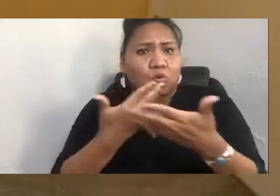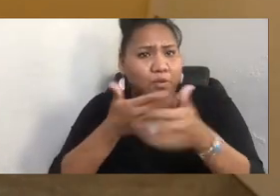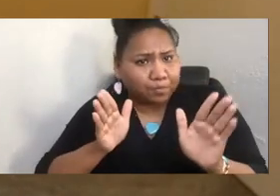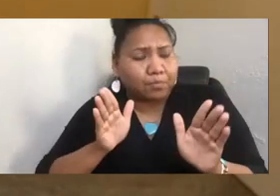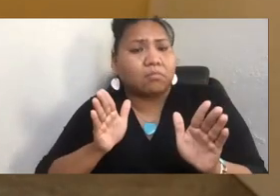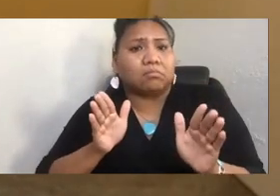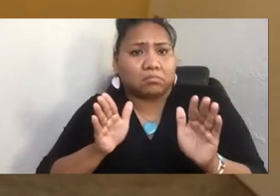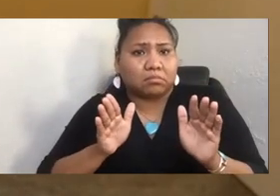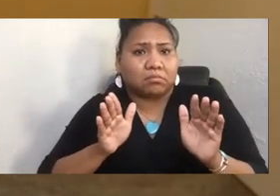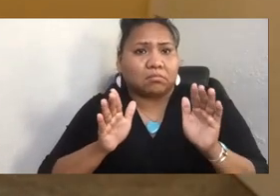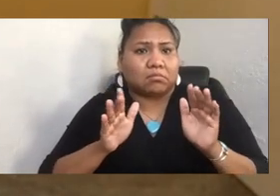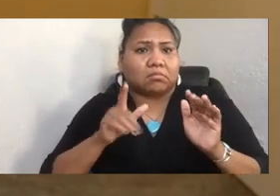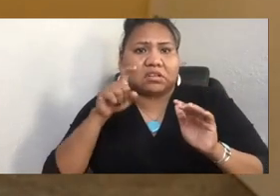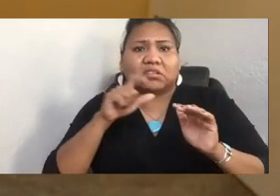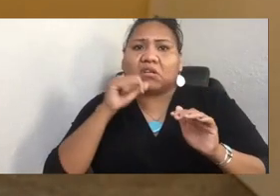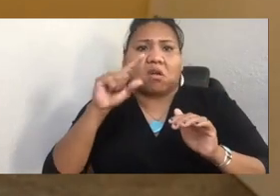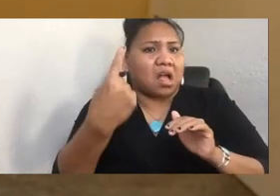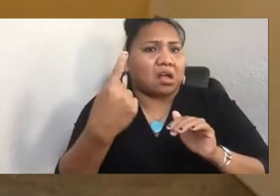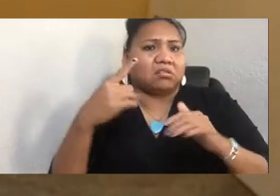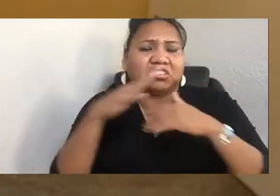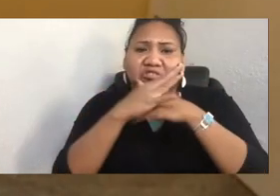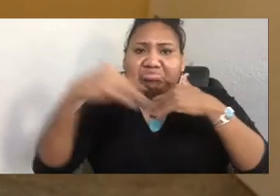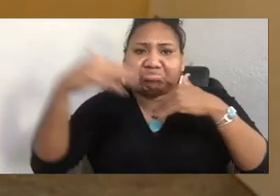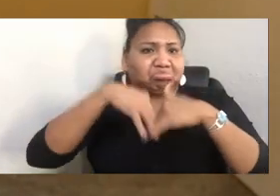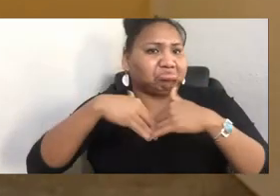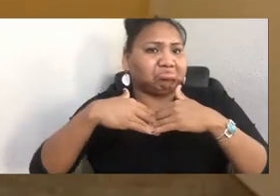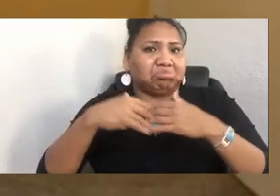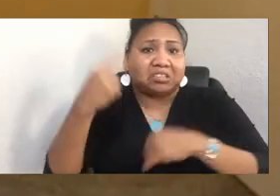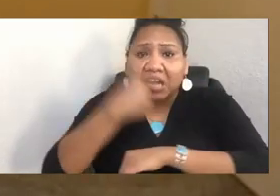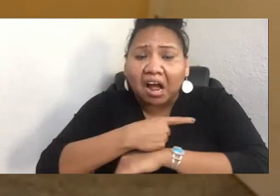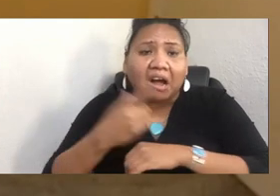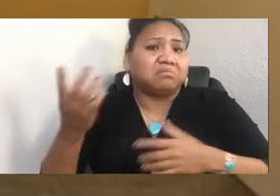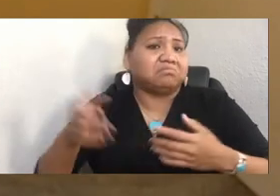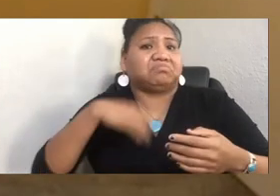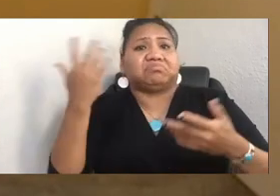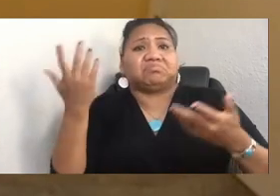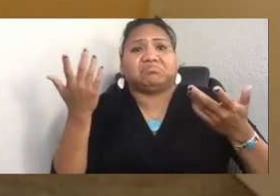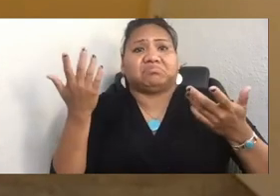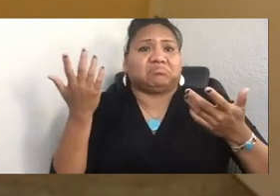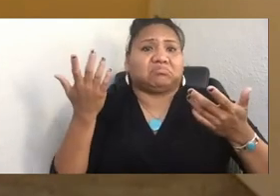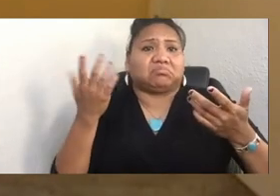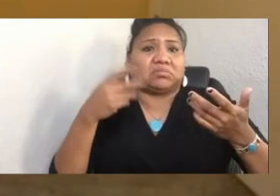to Indigenous Peoples' Day or Native American Heritage Month. I find that the best way to do that for educators